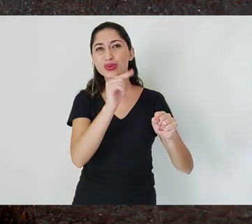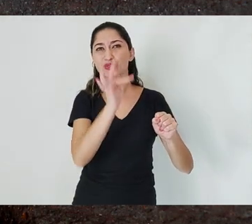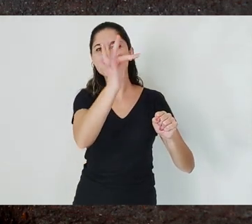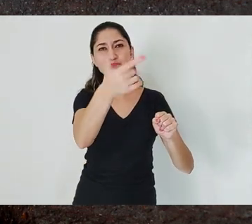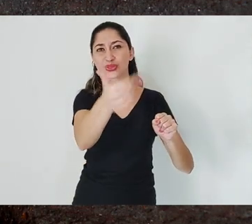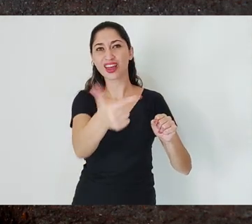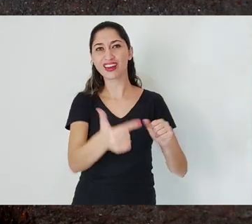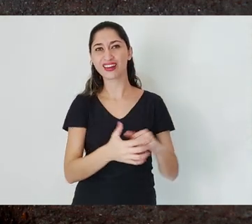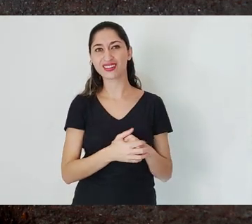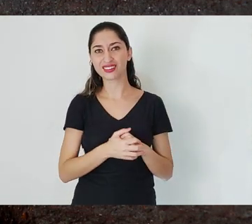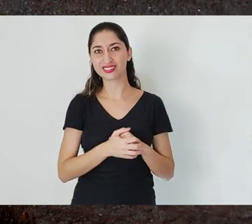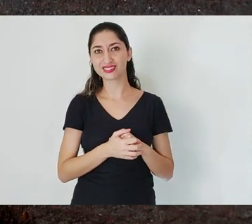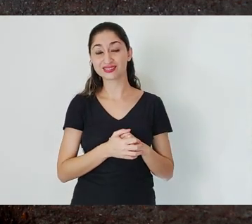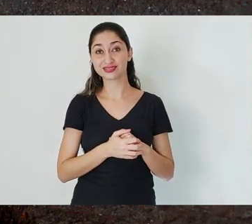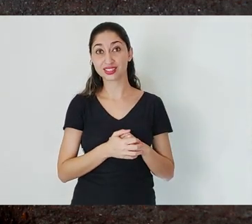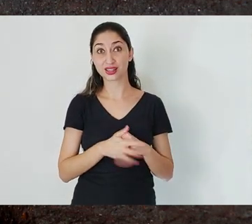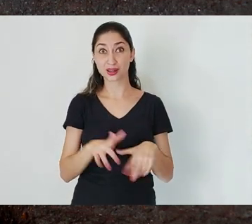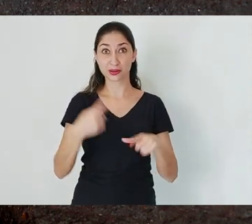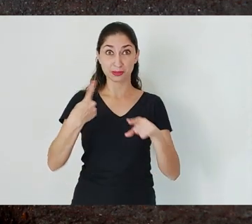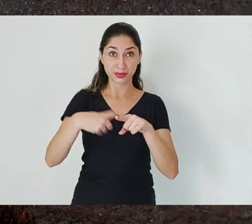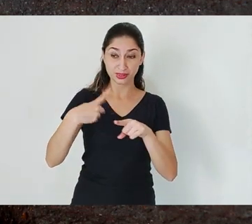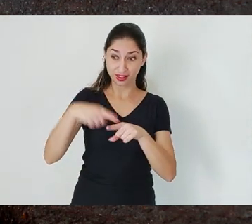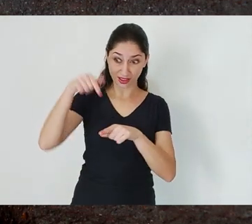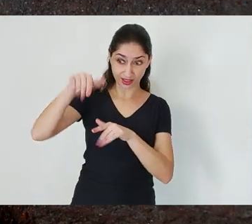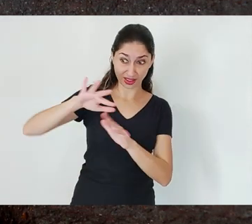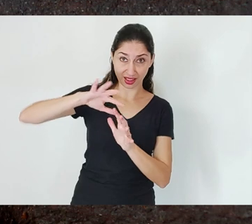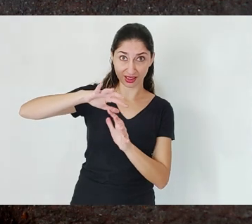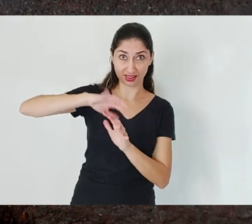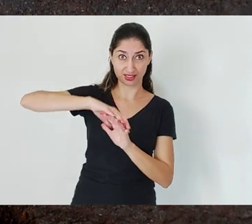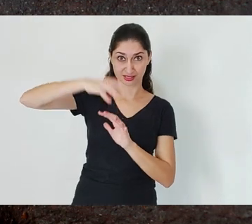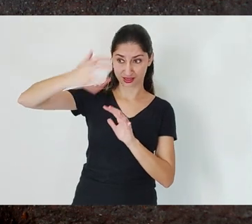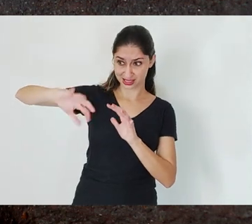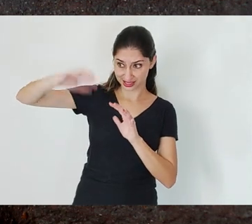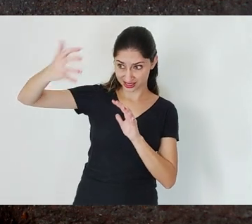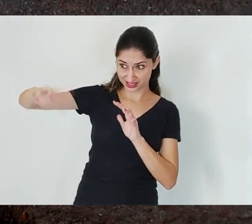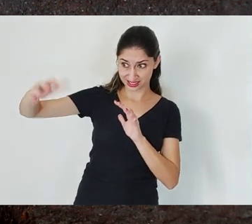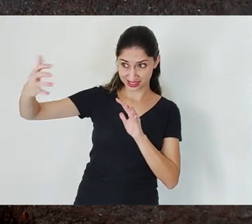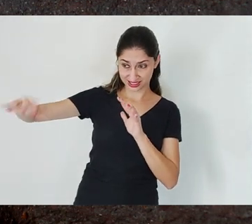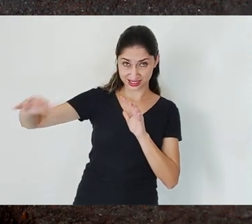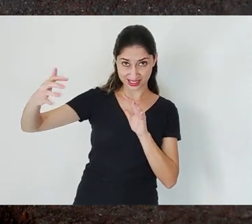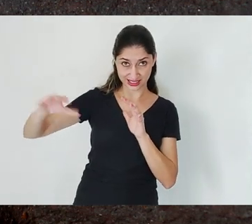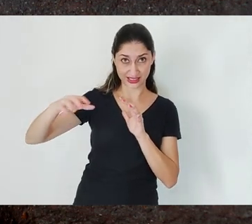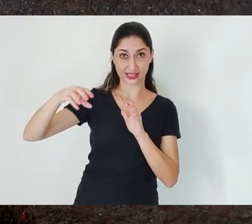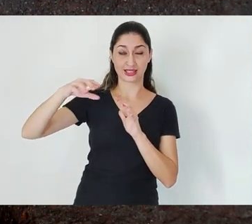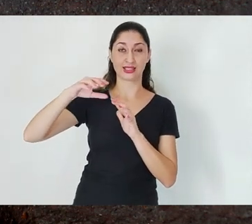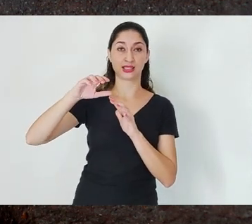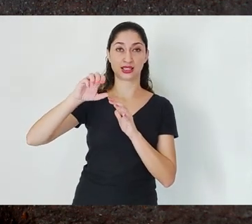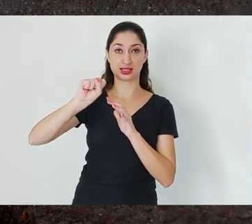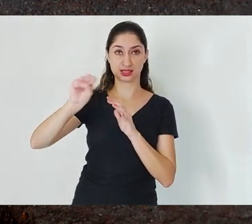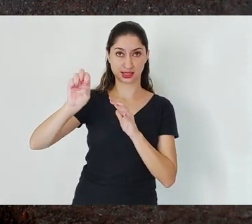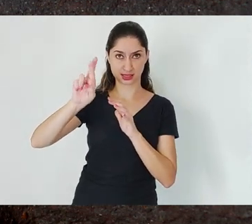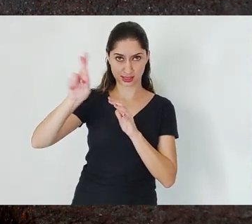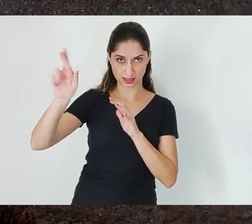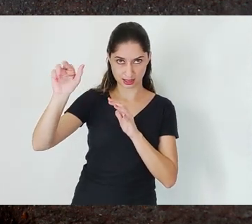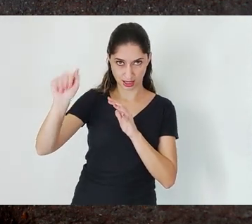There is a very important connection between the mountain range, its ore,